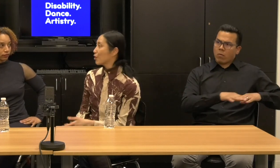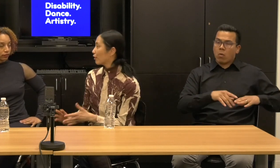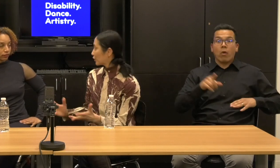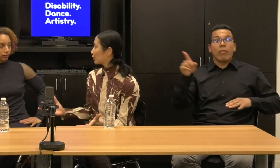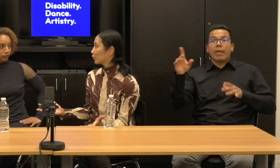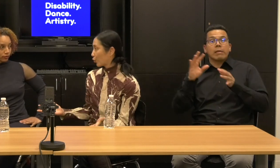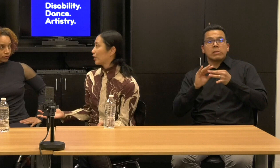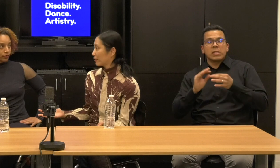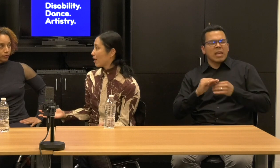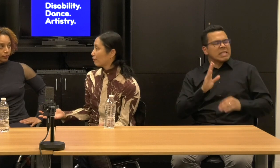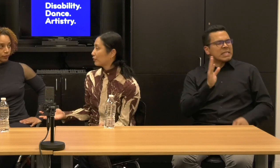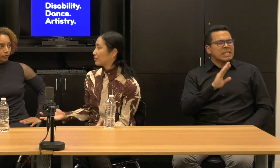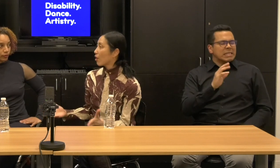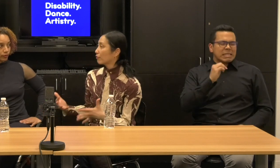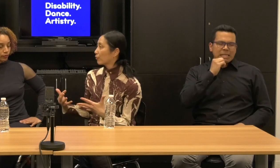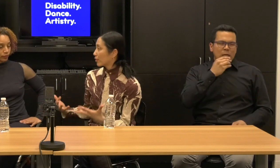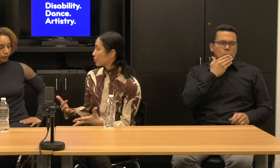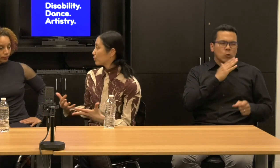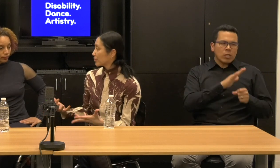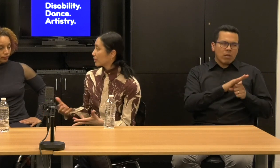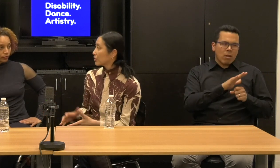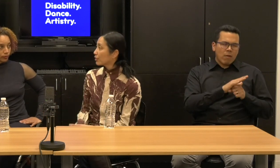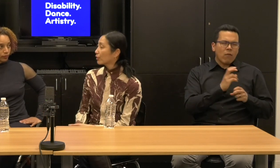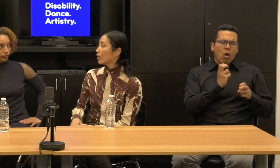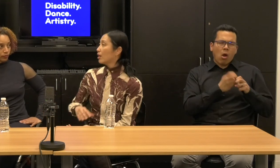It's not good enough. It is hard for us to present here.